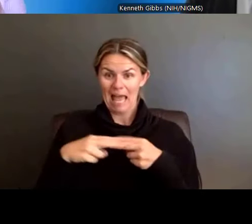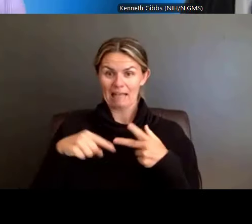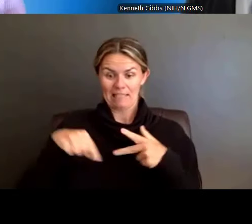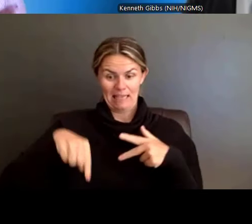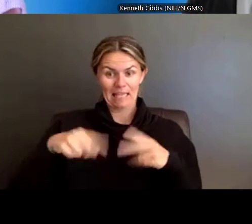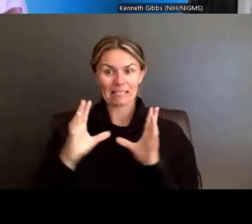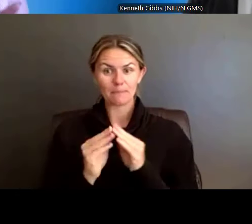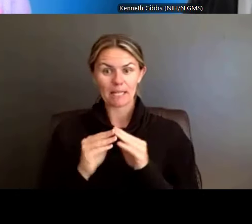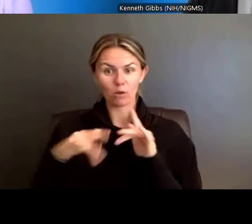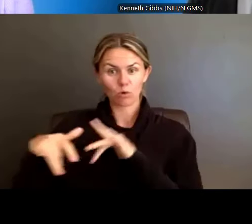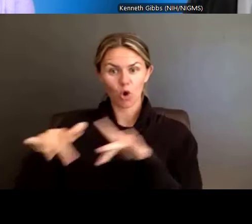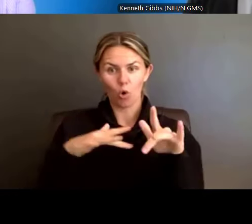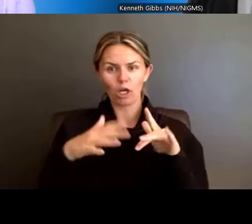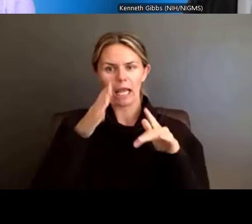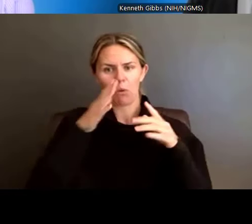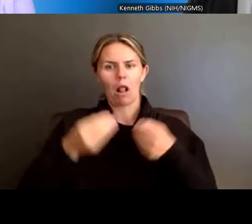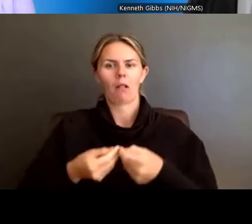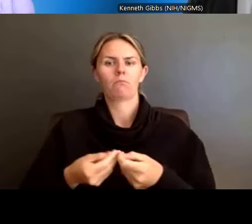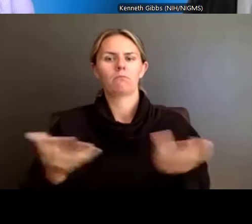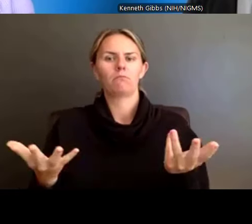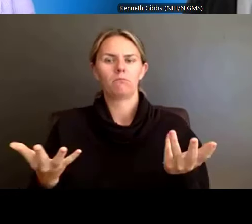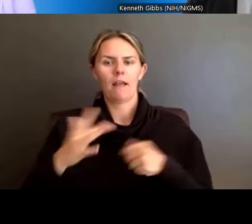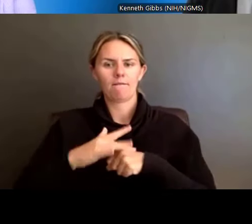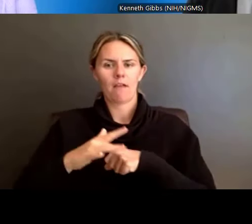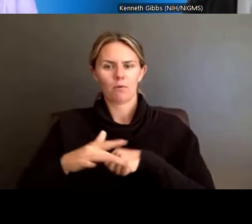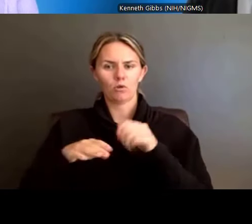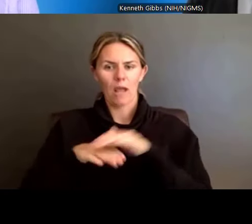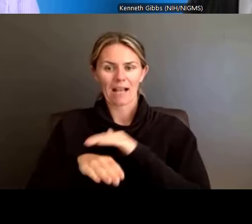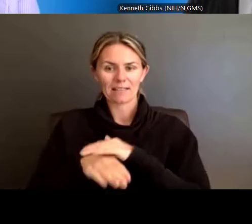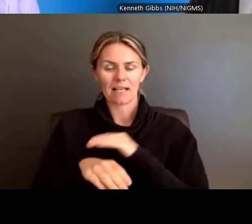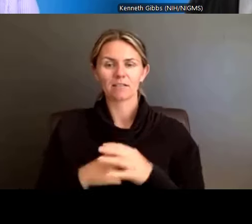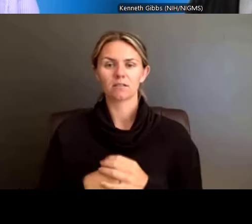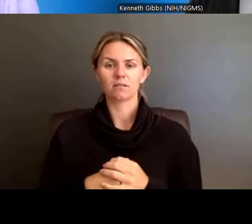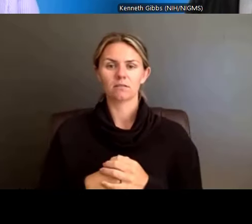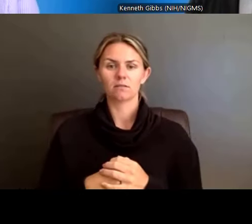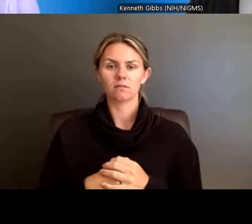But let me just see if you all have anything that you want to share with the audience